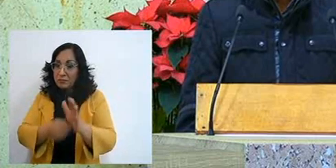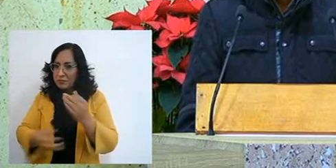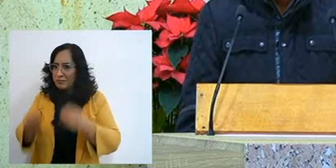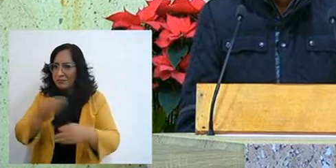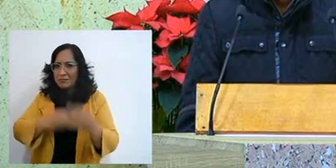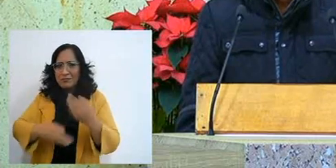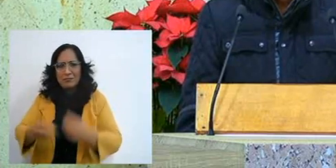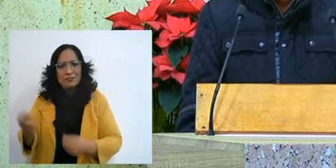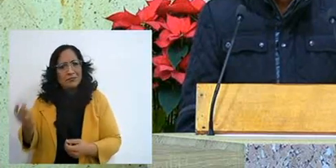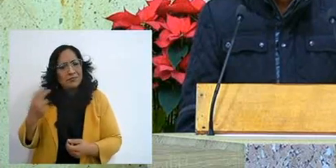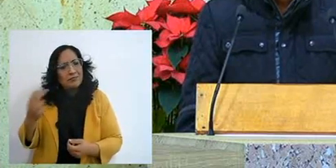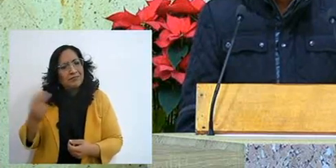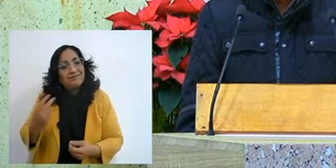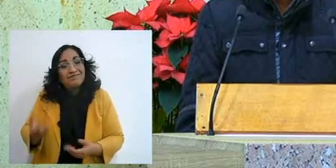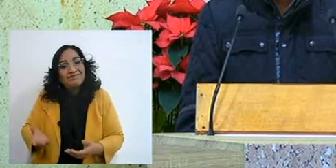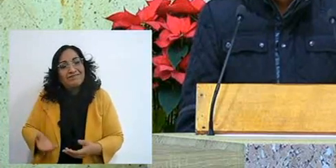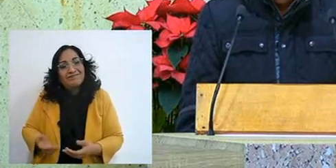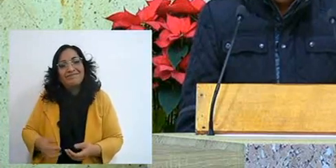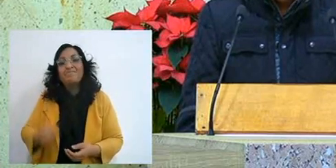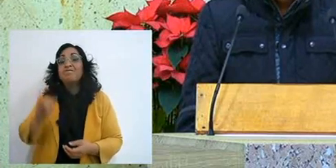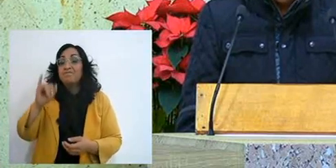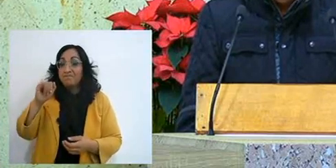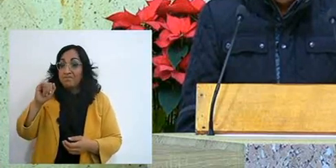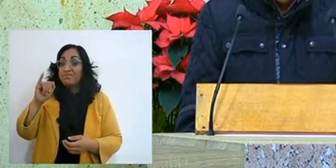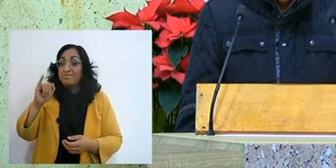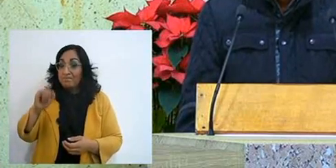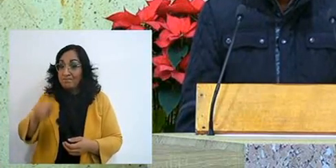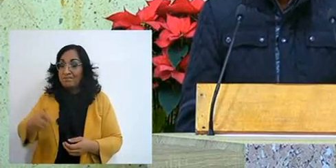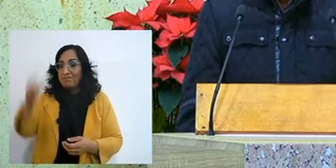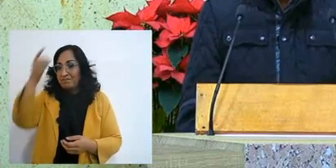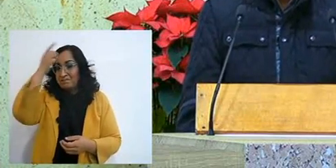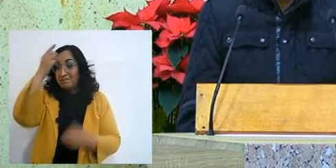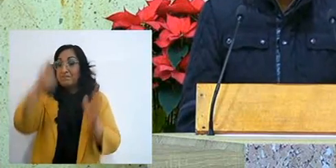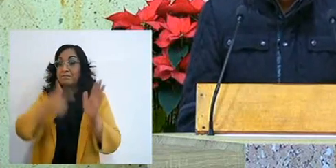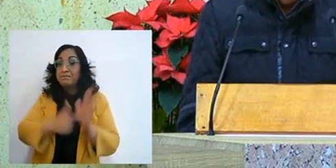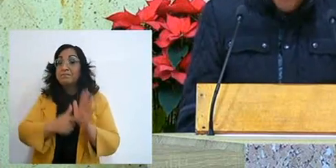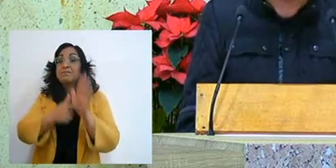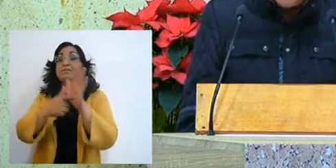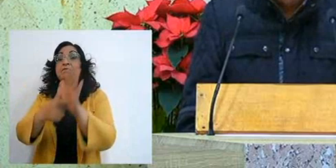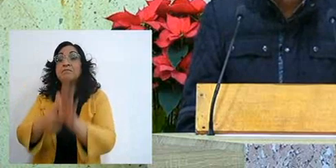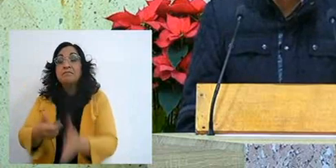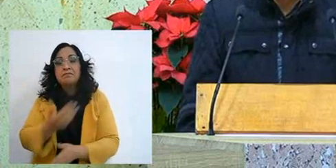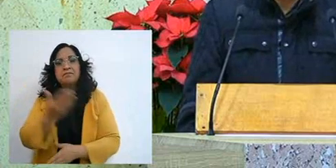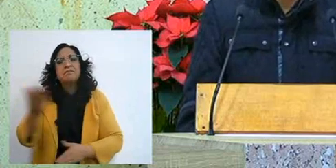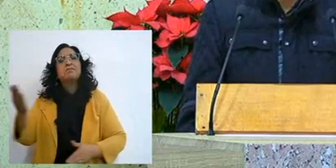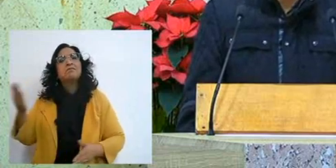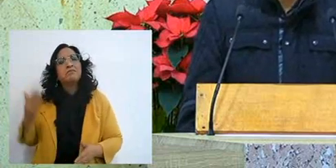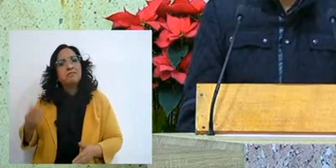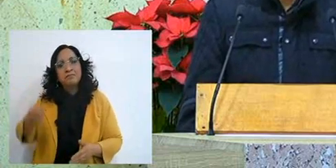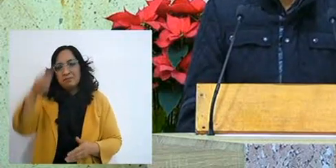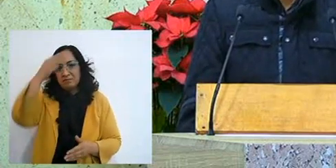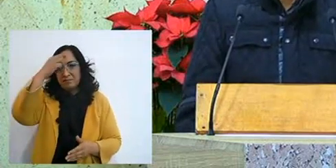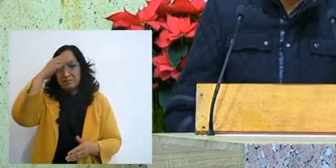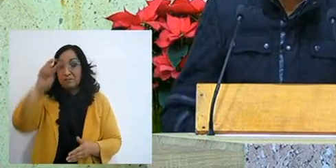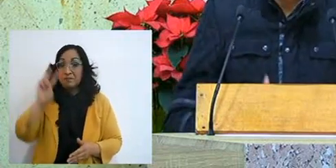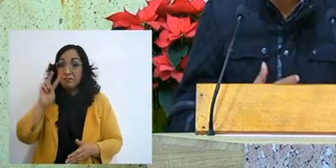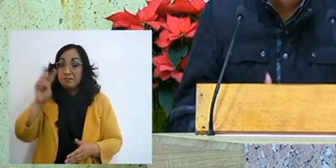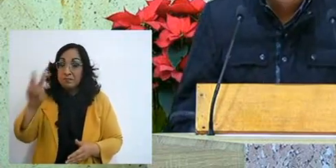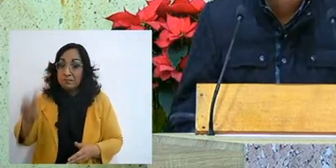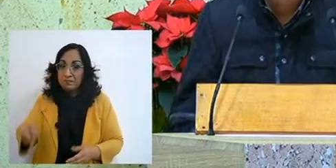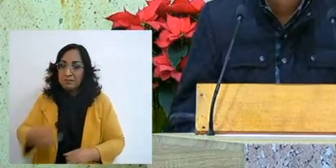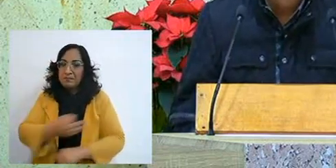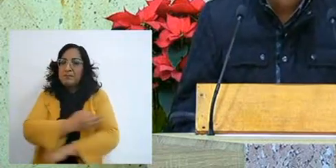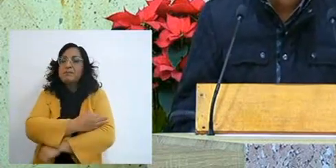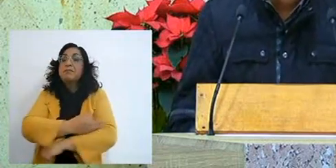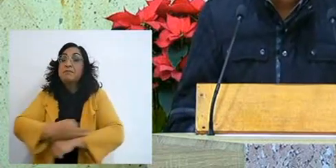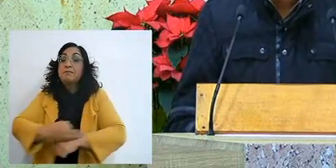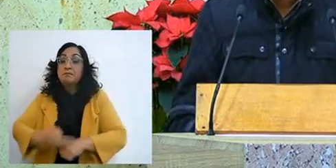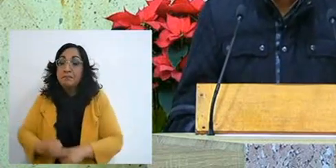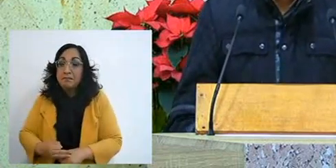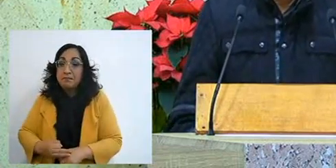And yes, the Lord showed me to appreciate my family more, to love myself more,